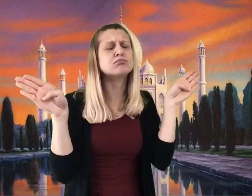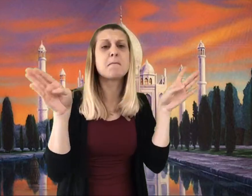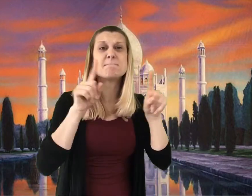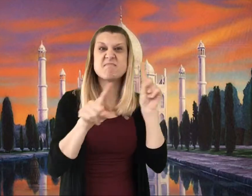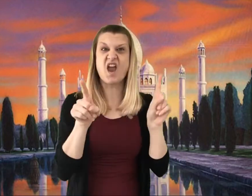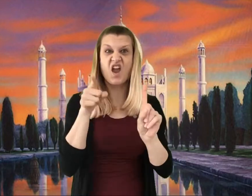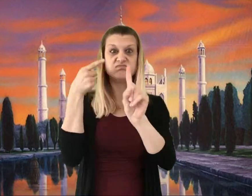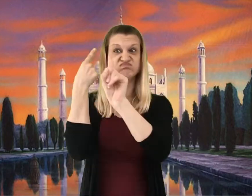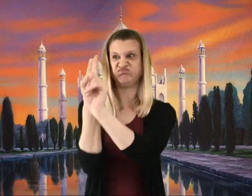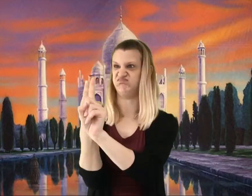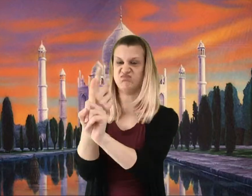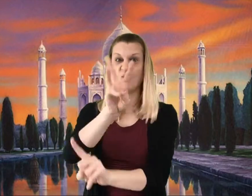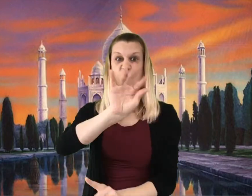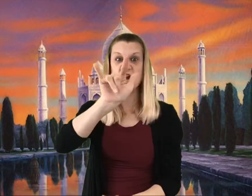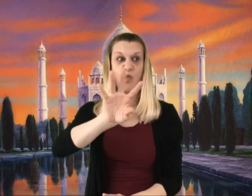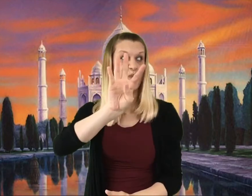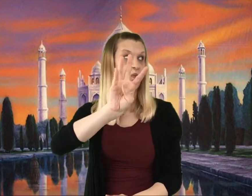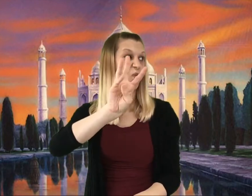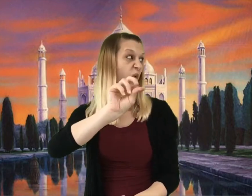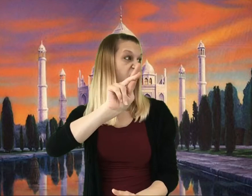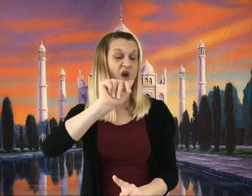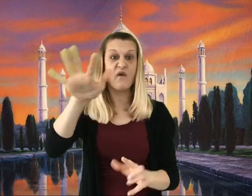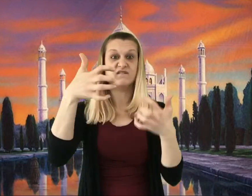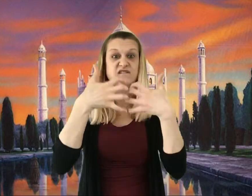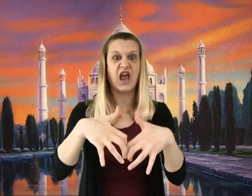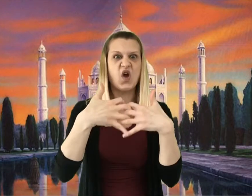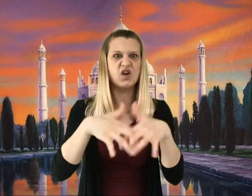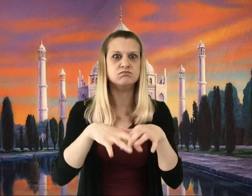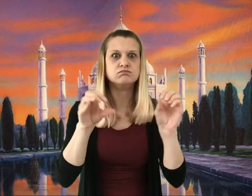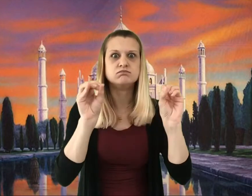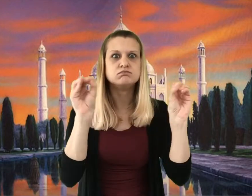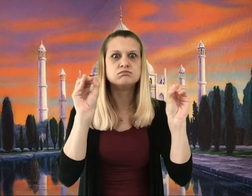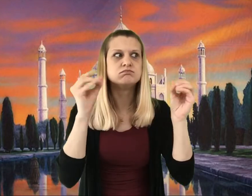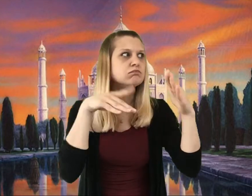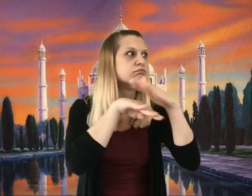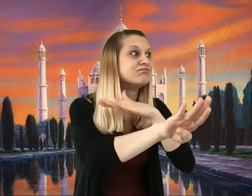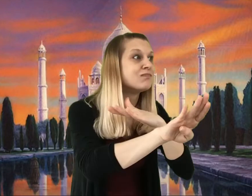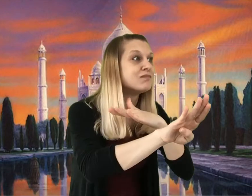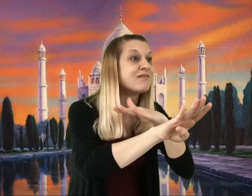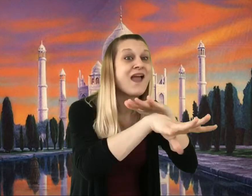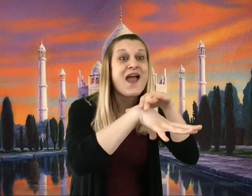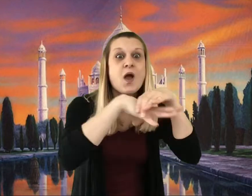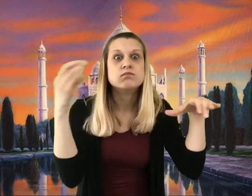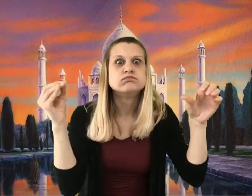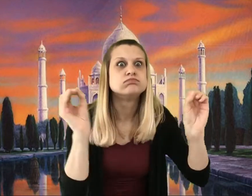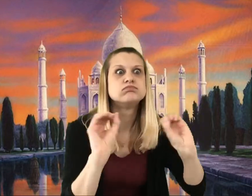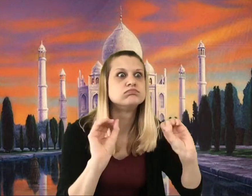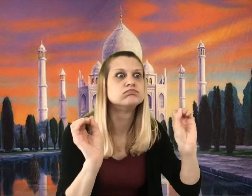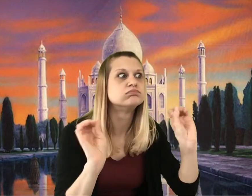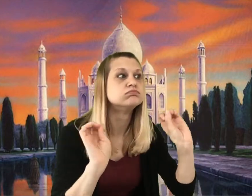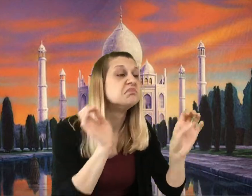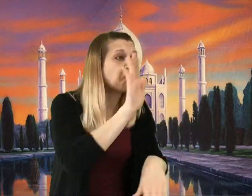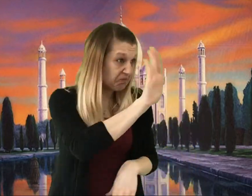except Wonka’s! Nobody ever goes in and out of Mr. Wonka's factory!